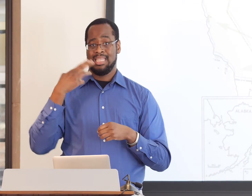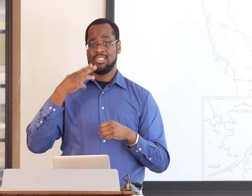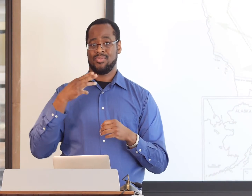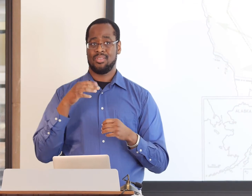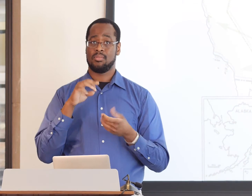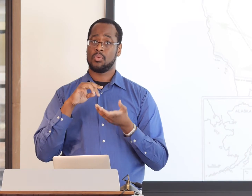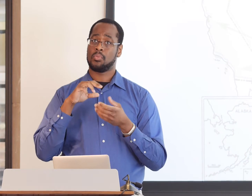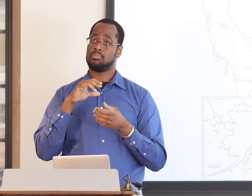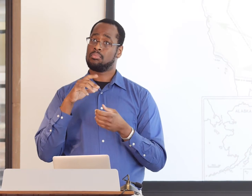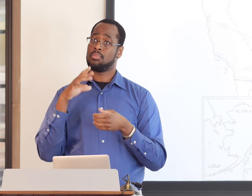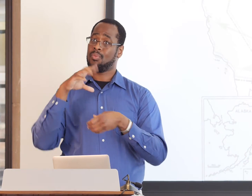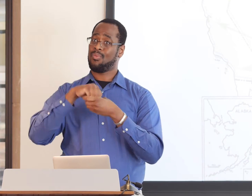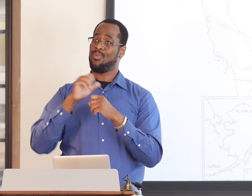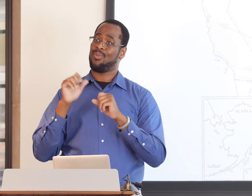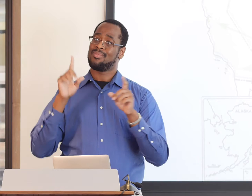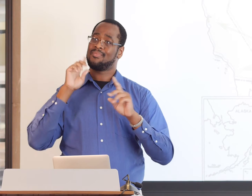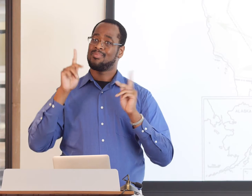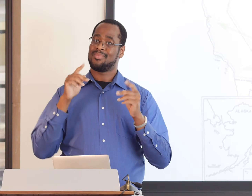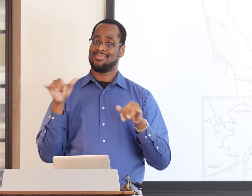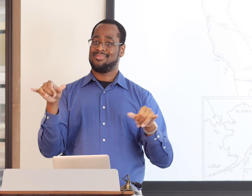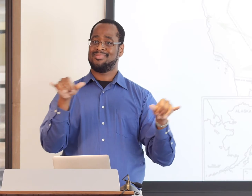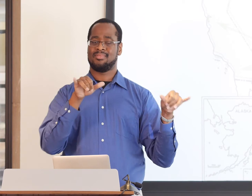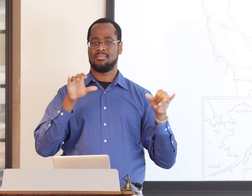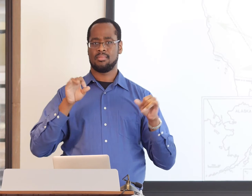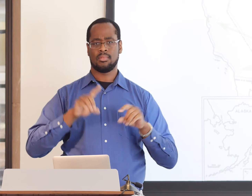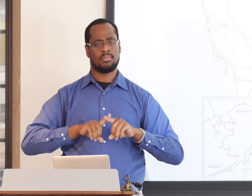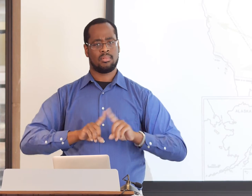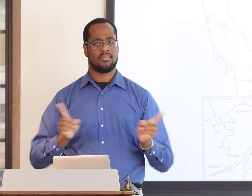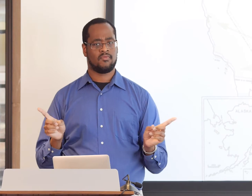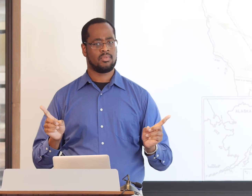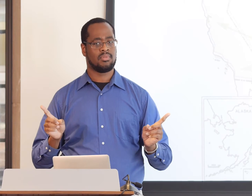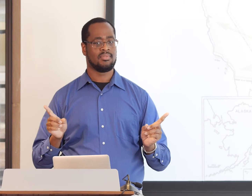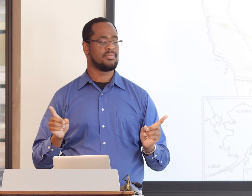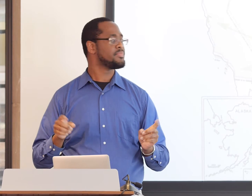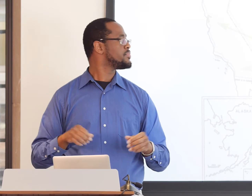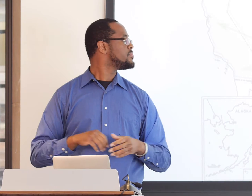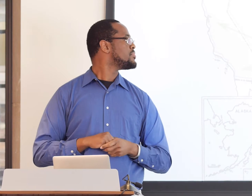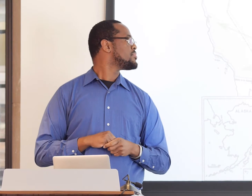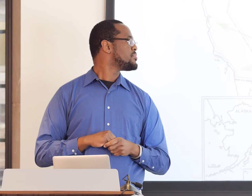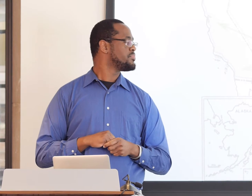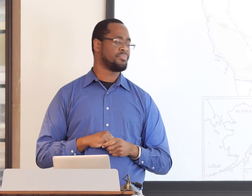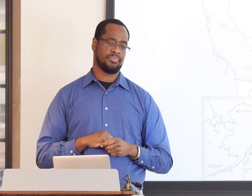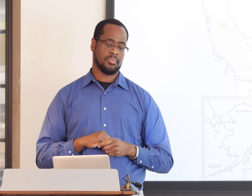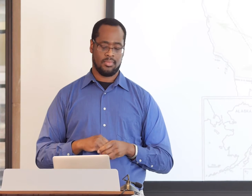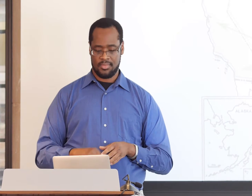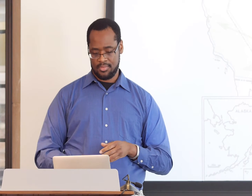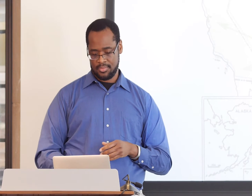that the history doesn't include all Deaf people the same way.